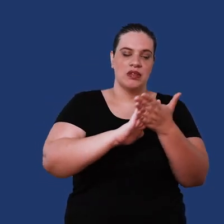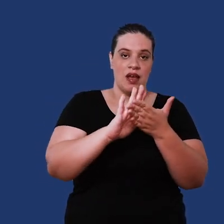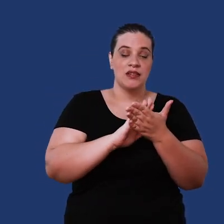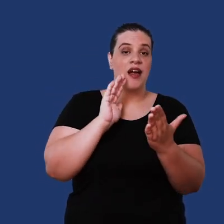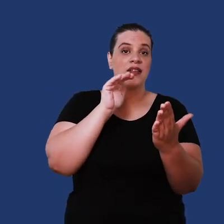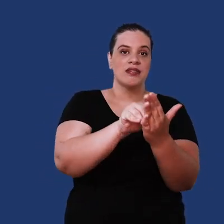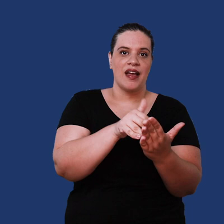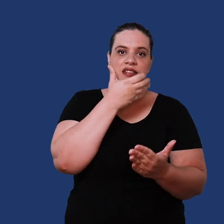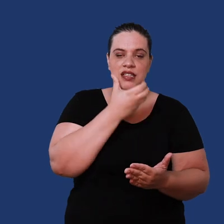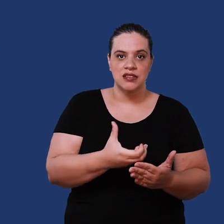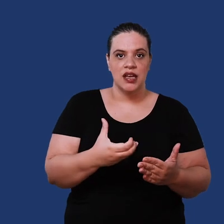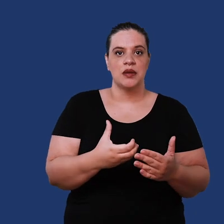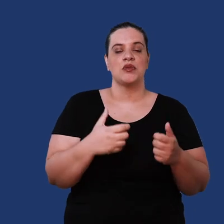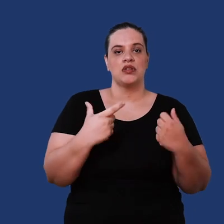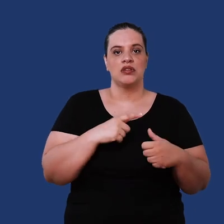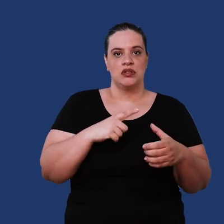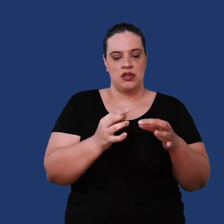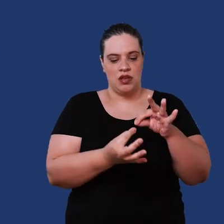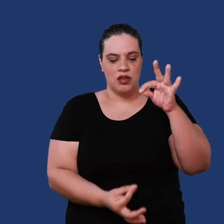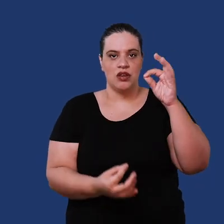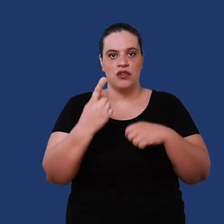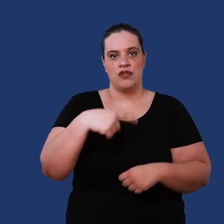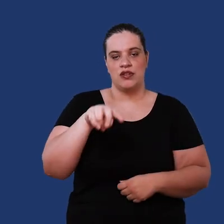year this pool would be one and a half meters deep